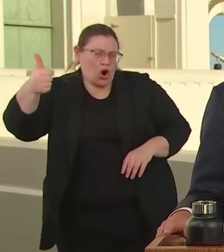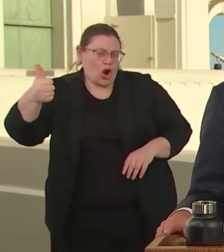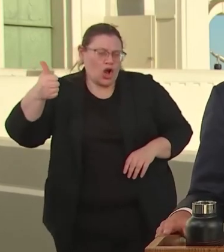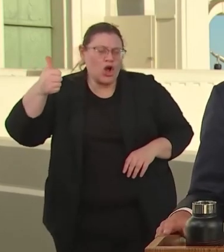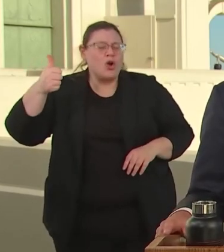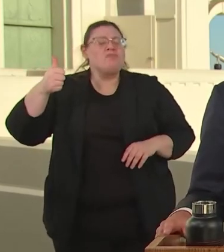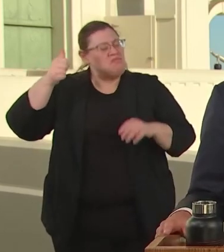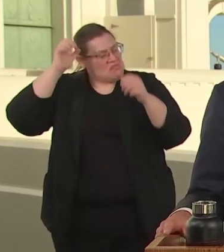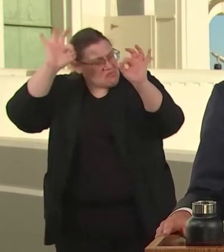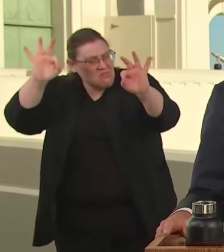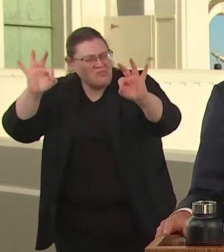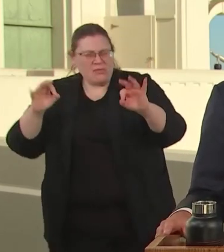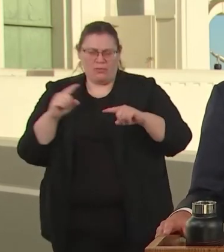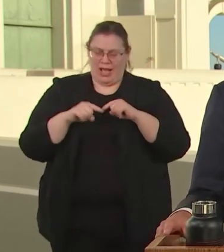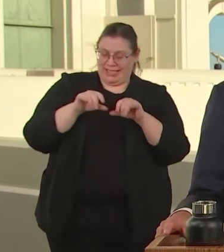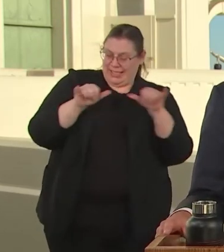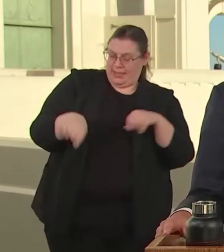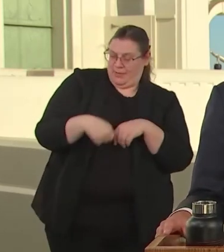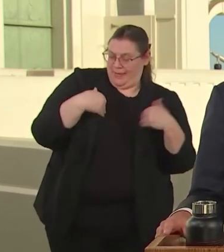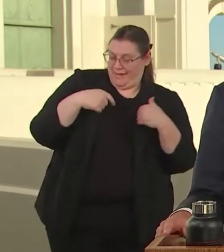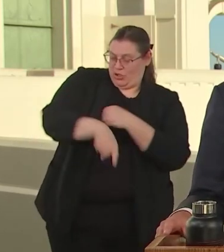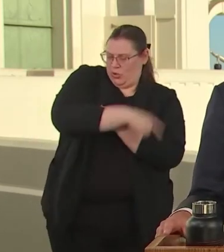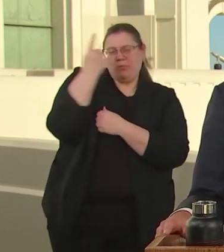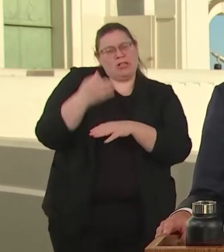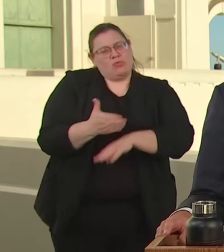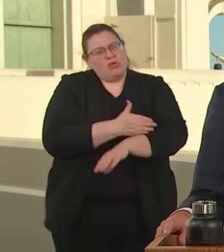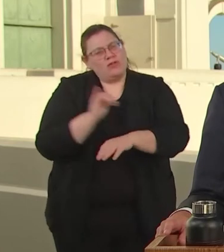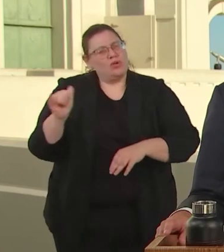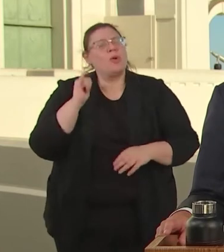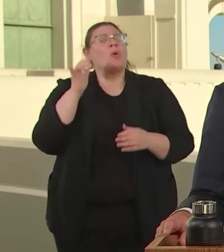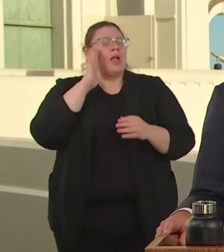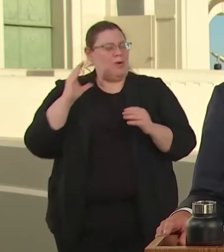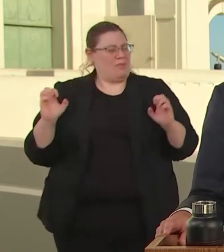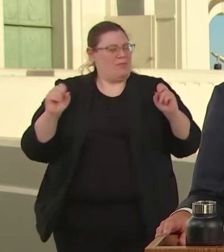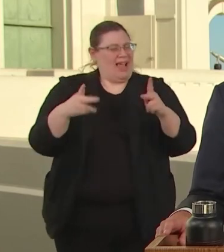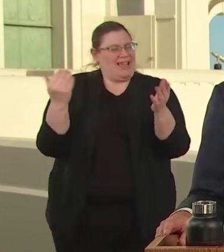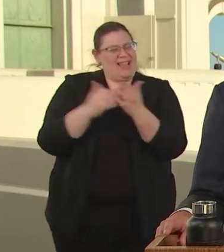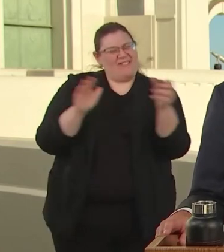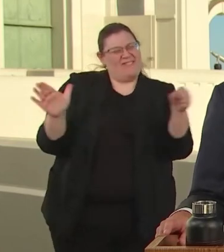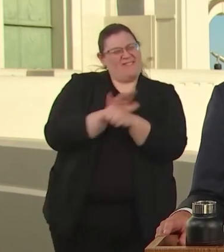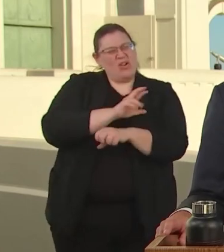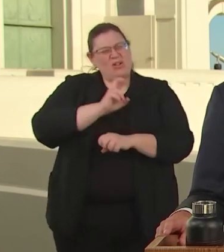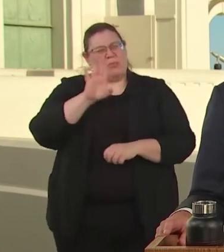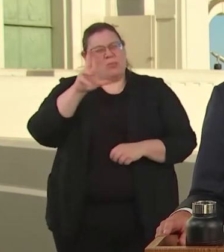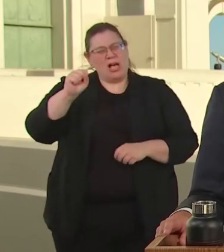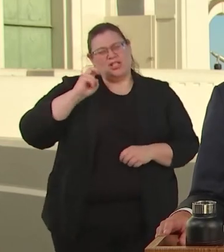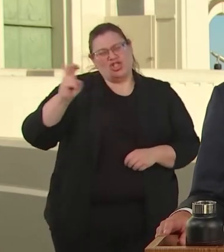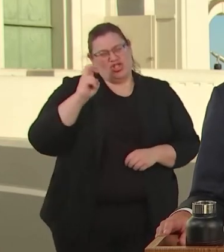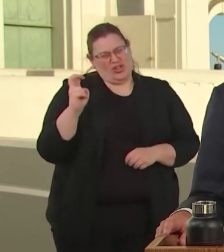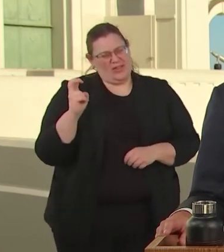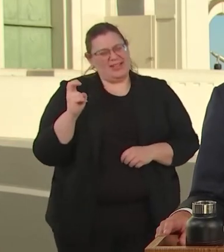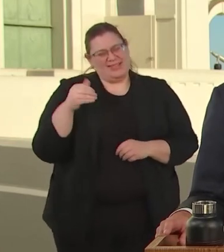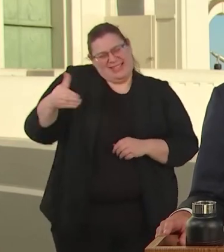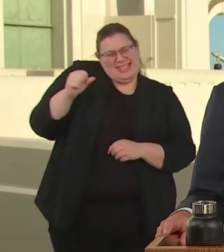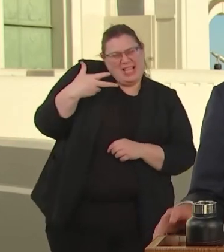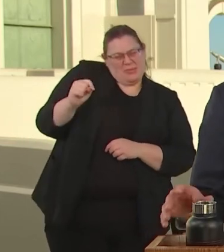WE'LL RESTORE FULL BUS SERVICE IN SEPTEMBER, ONE YEAR AHEAD OF SCHEDULE. AND WHILE ALONG WITH COUNCILMEMBER BONIN, WE'RE